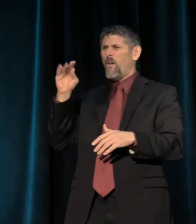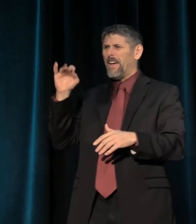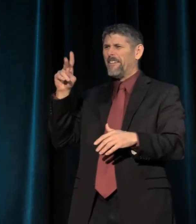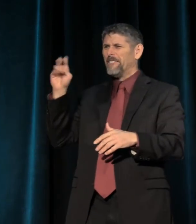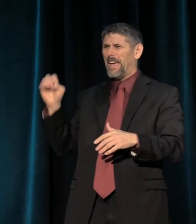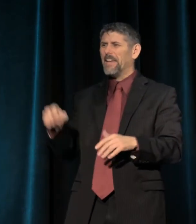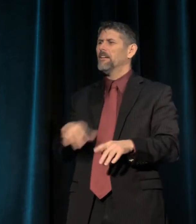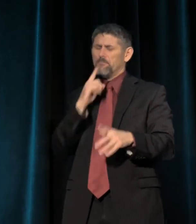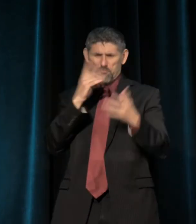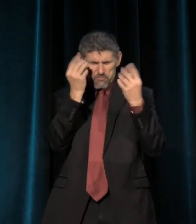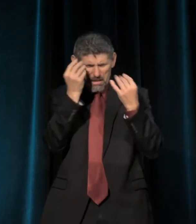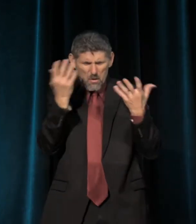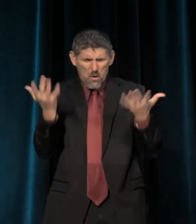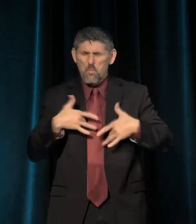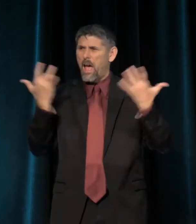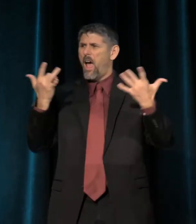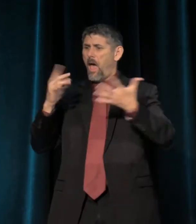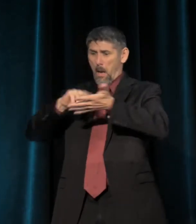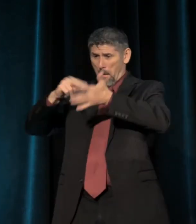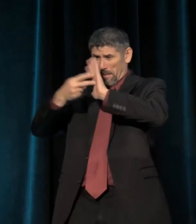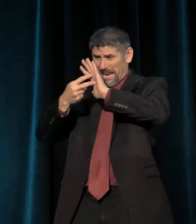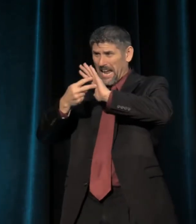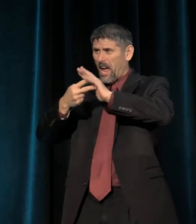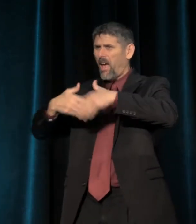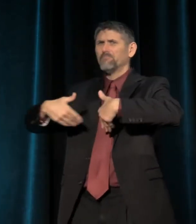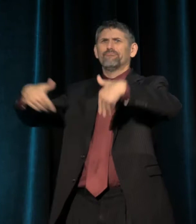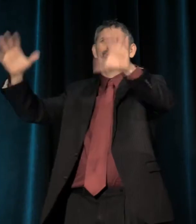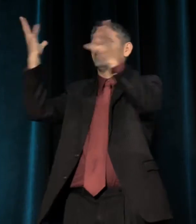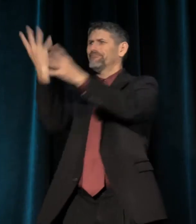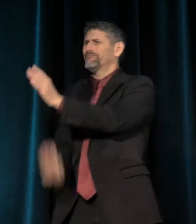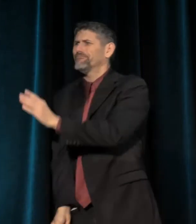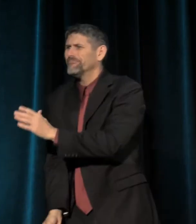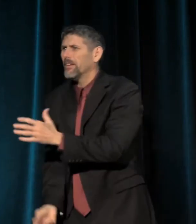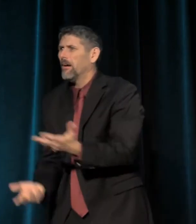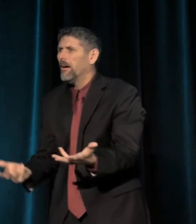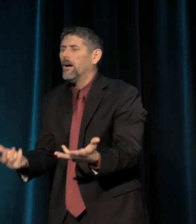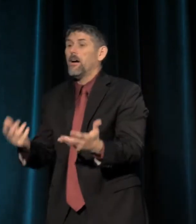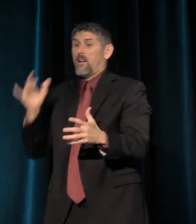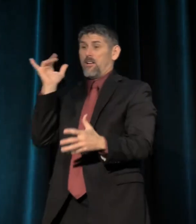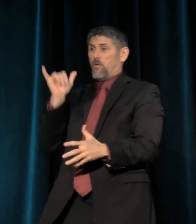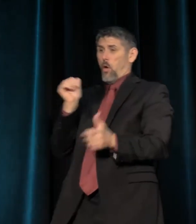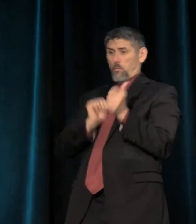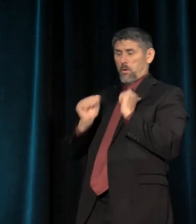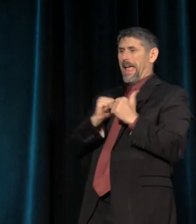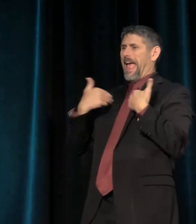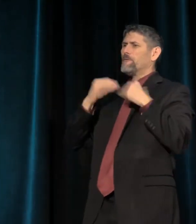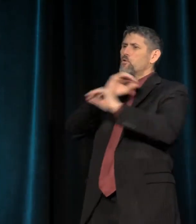Meaning has left the building. These are performances that have no generosity,